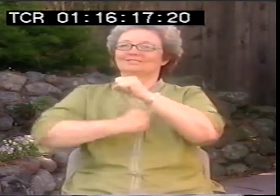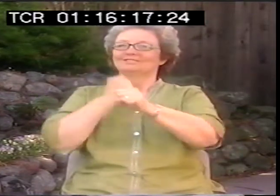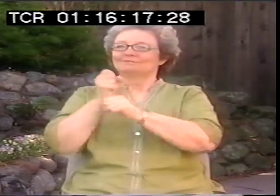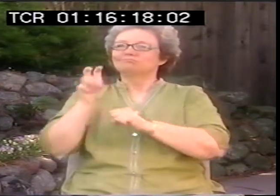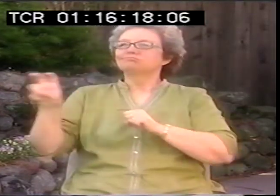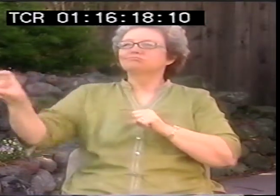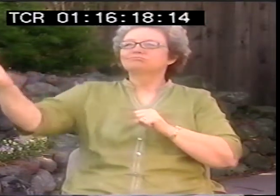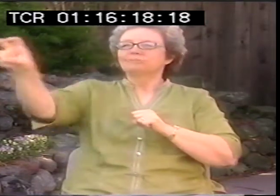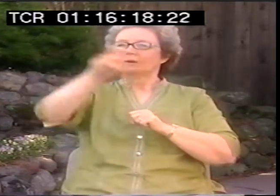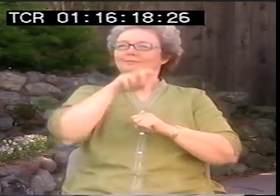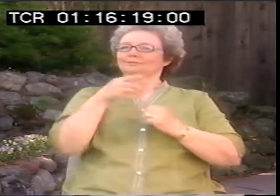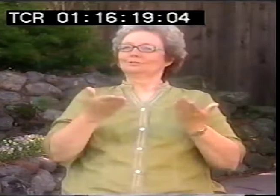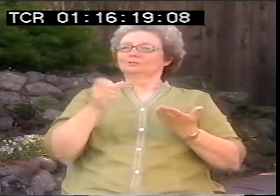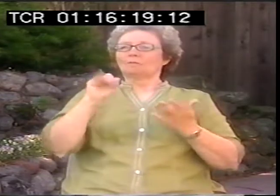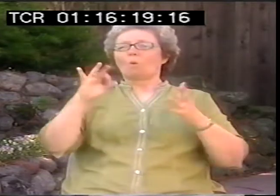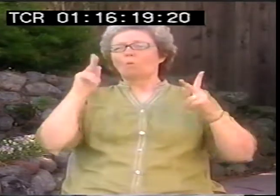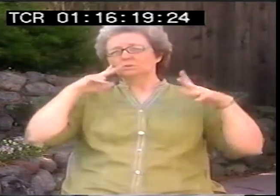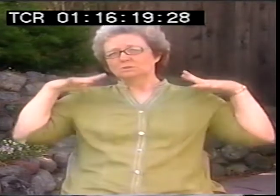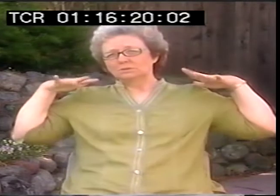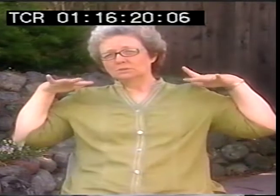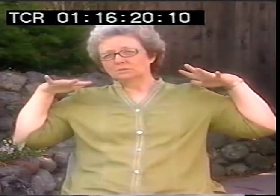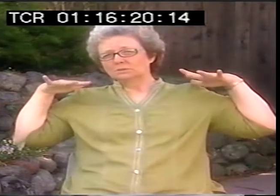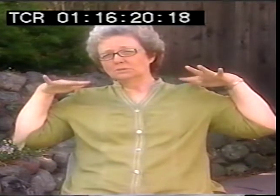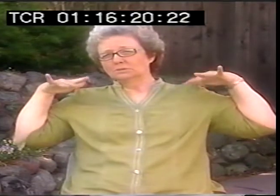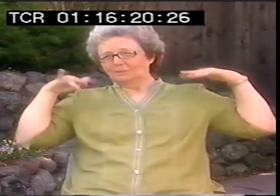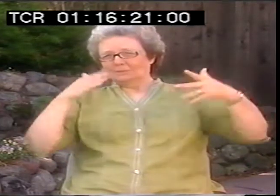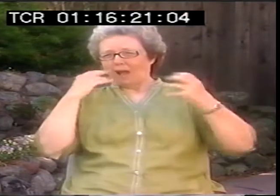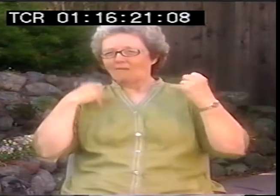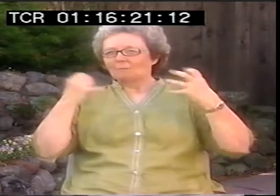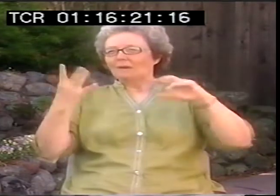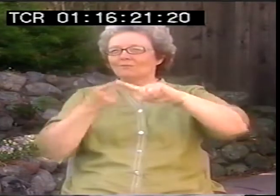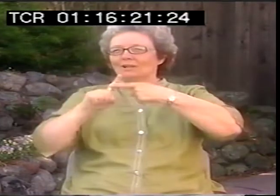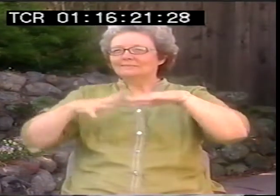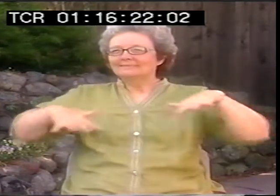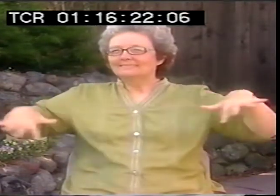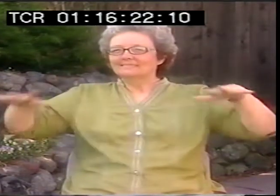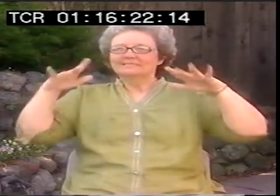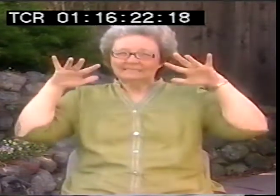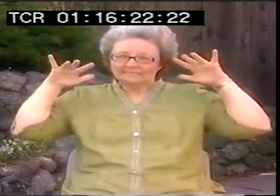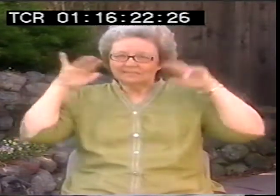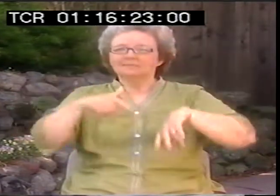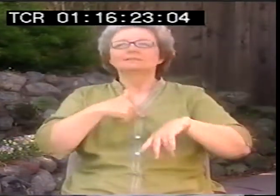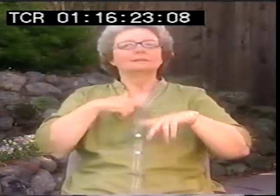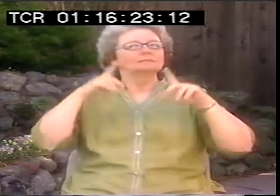Yes, I had a lot of influence. National Theater for the Deaf did their tour and the first time they stopped around here,